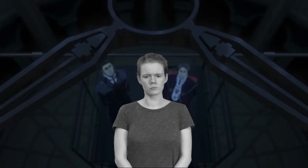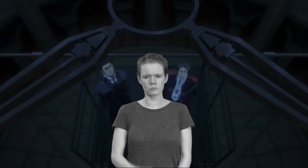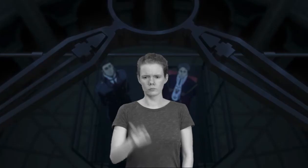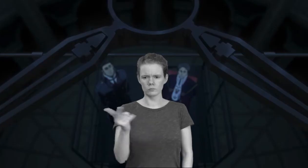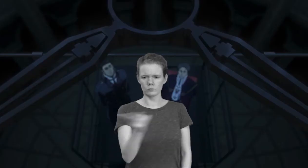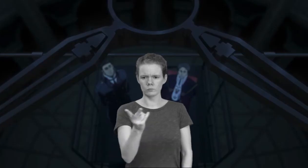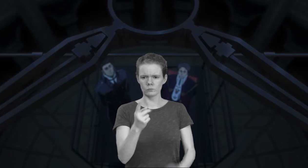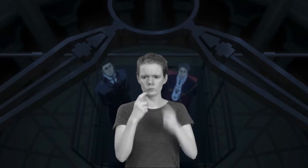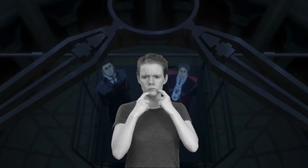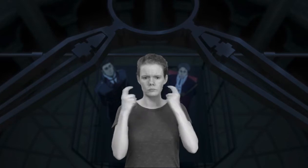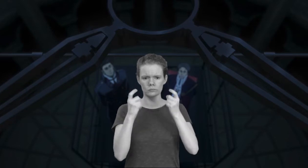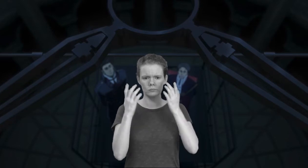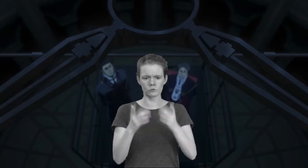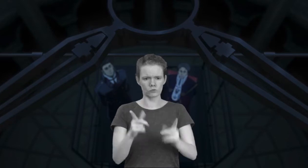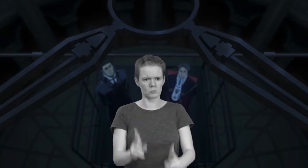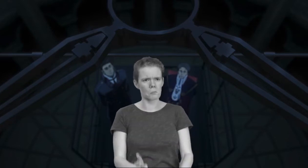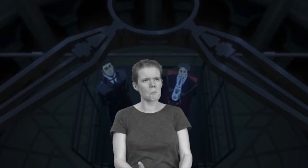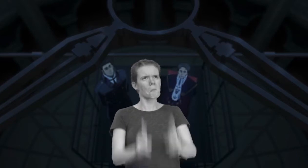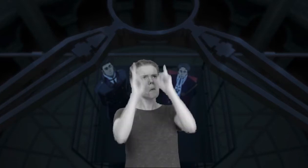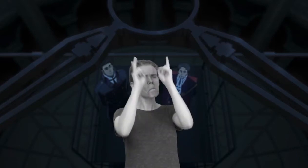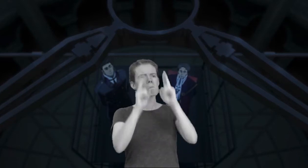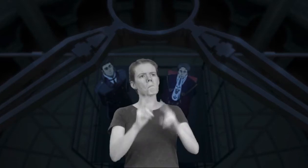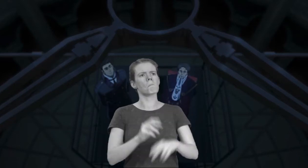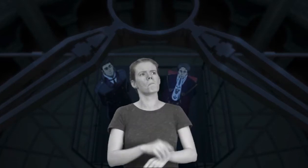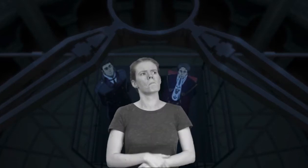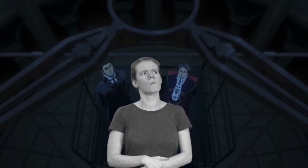Those two sinners have been swallowed up into the sky.